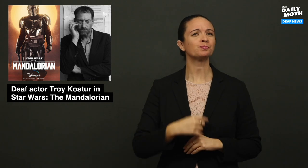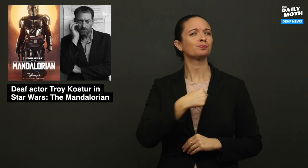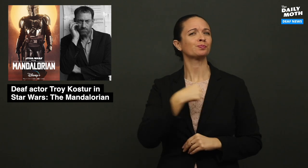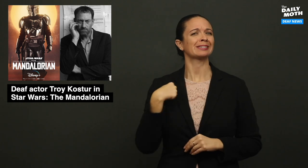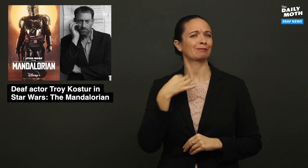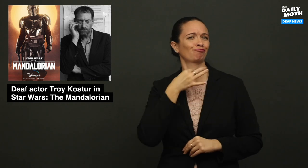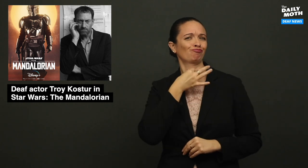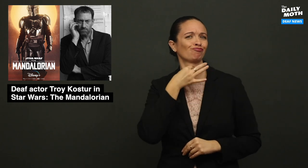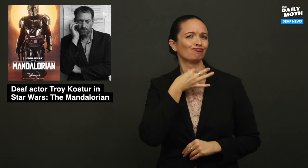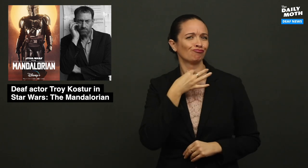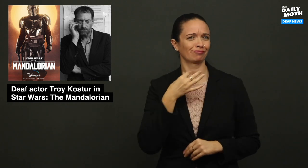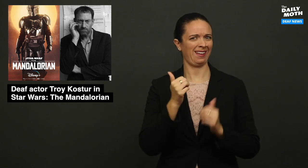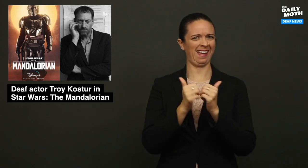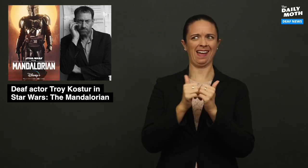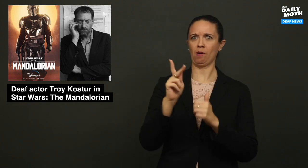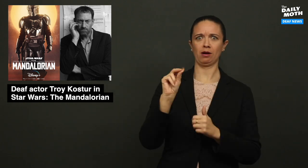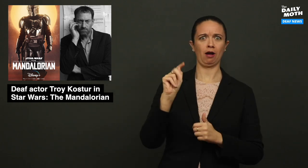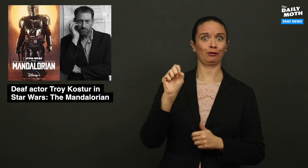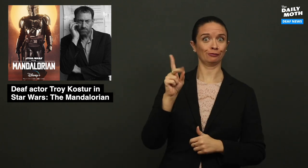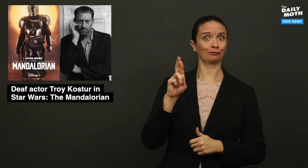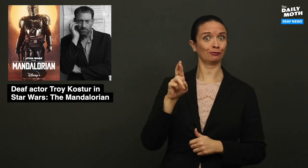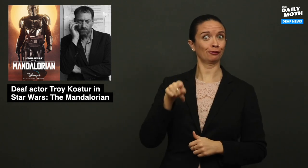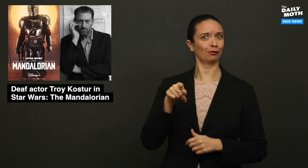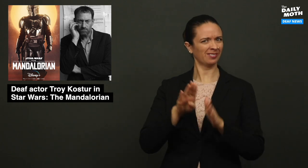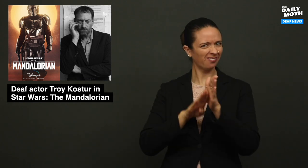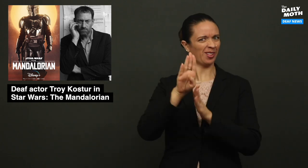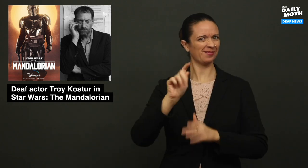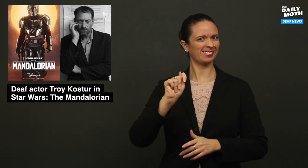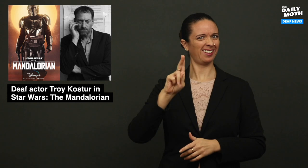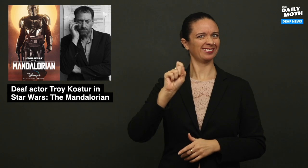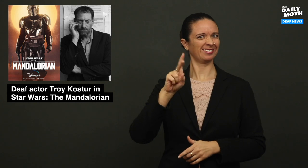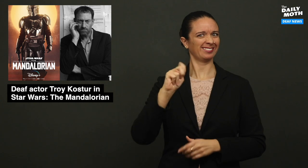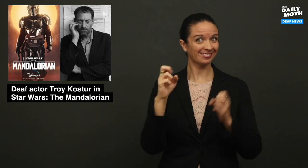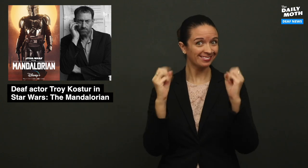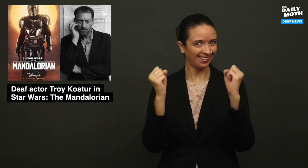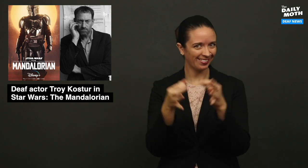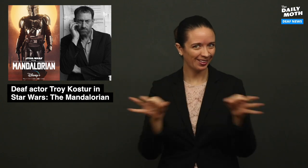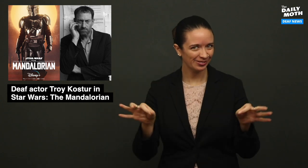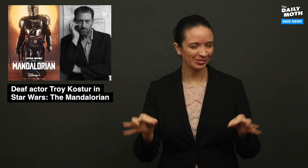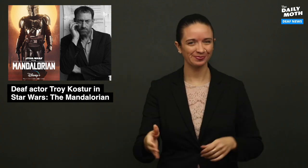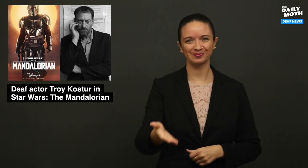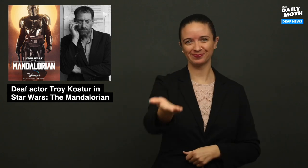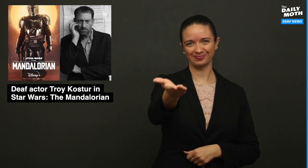We were curious about how Kotsur developed Tusken Sign Language.